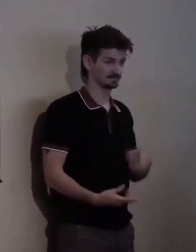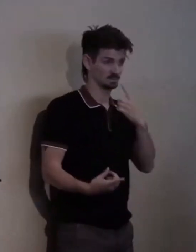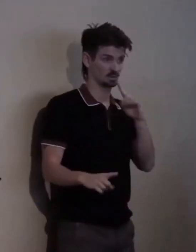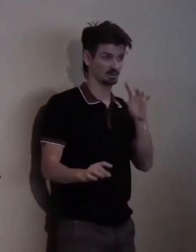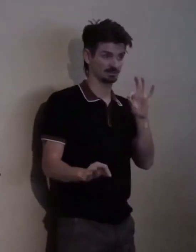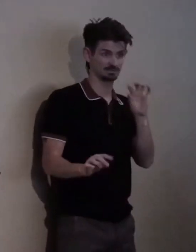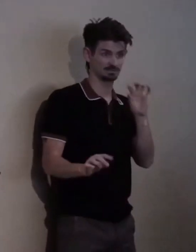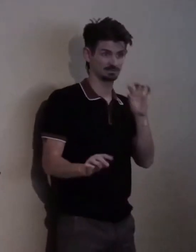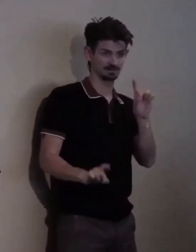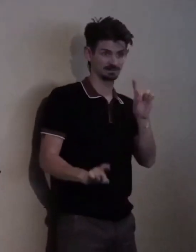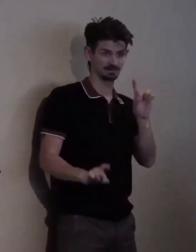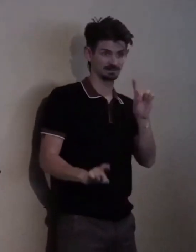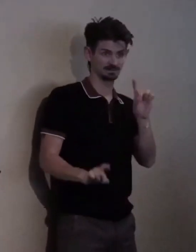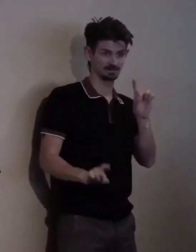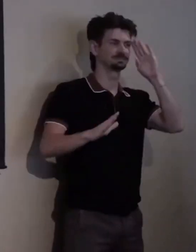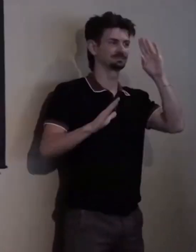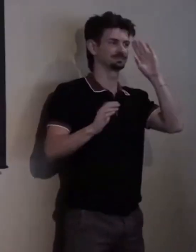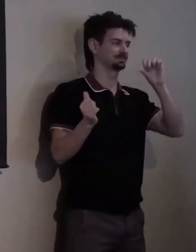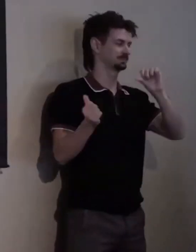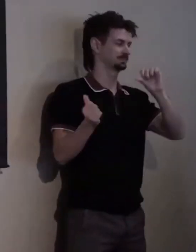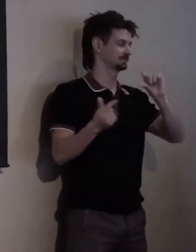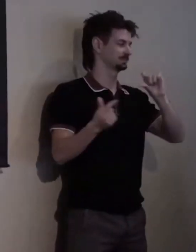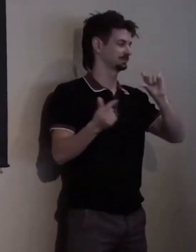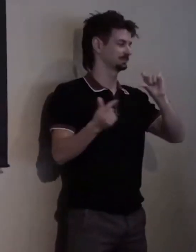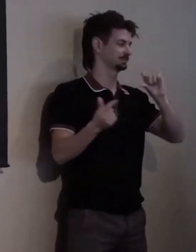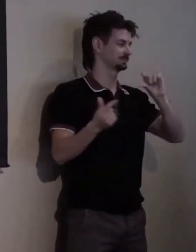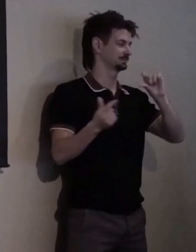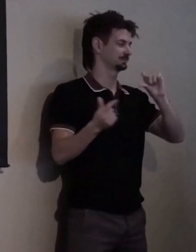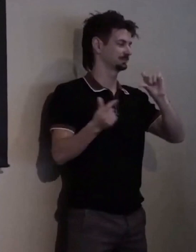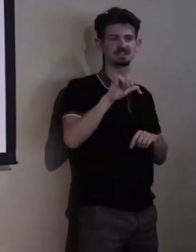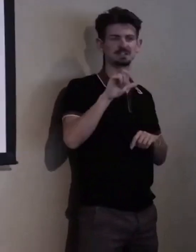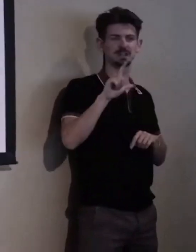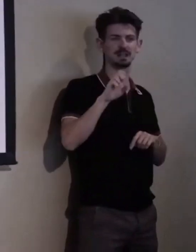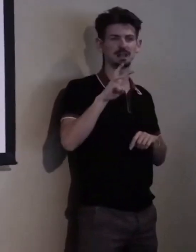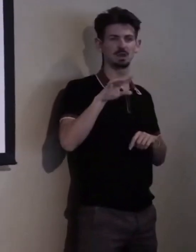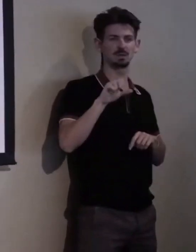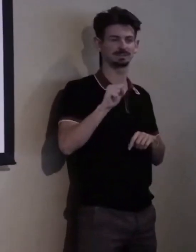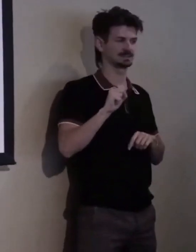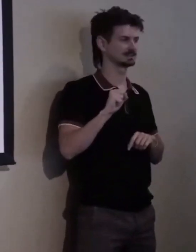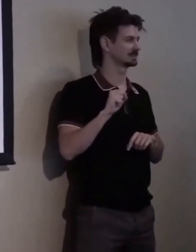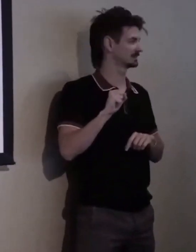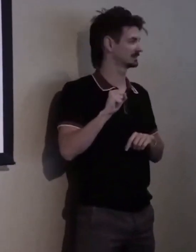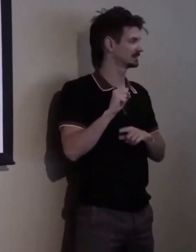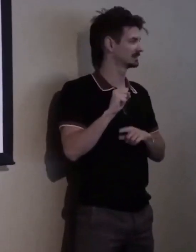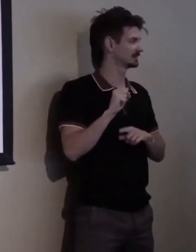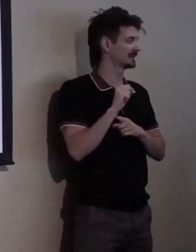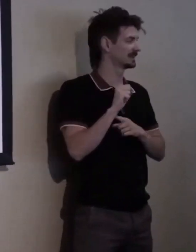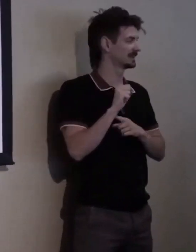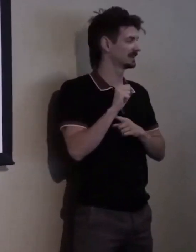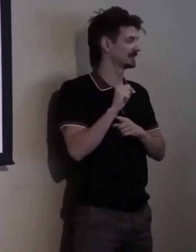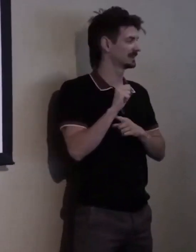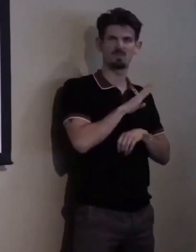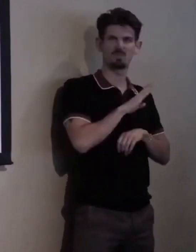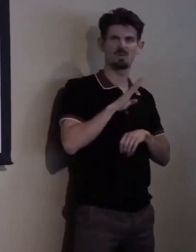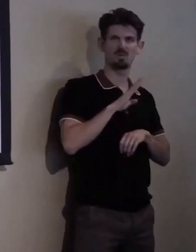Well, hello, everyone. My name's Ashley Lewis. I've been sitting on the board for about five years